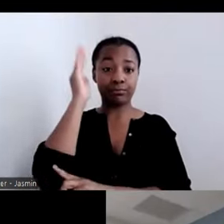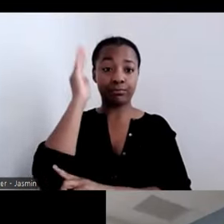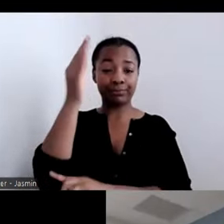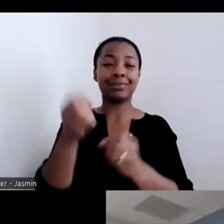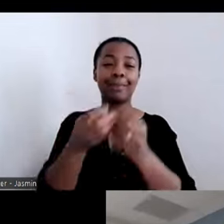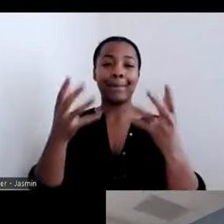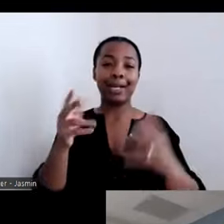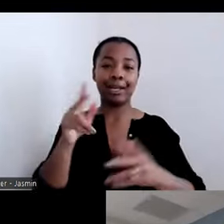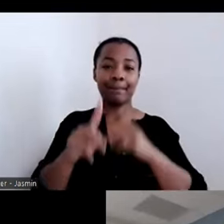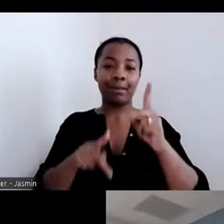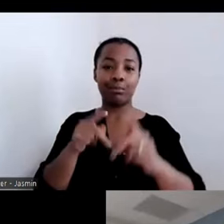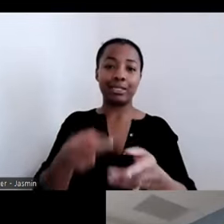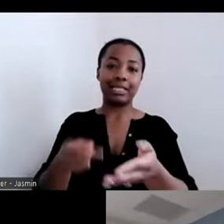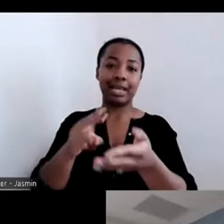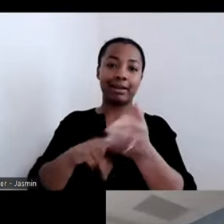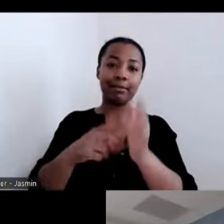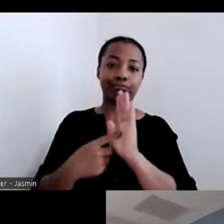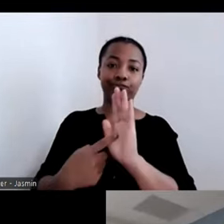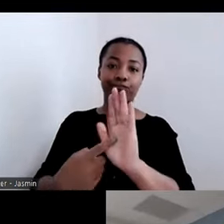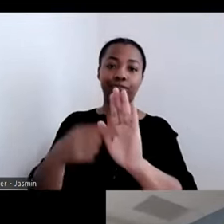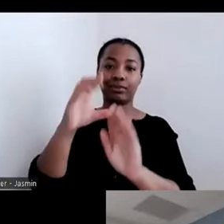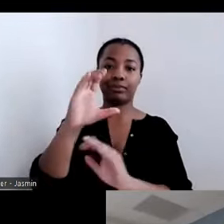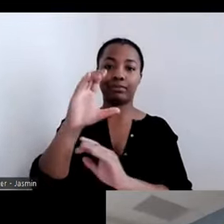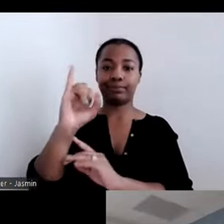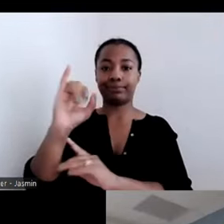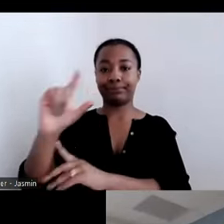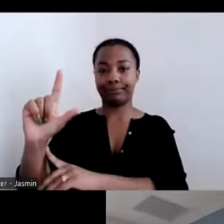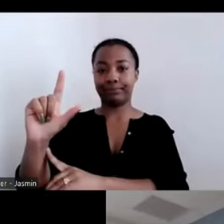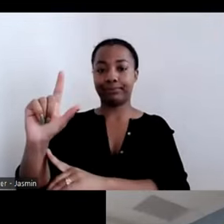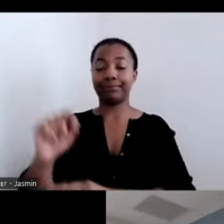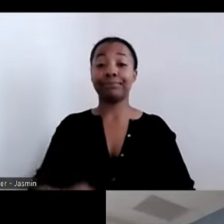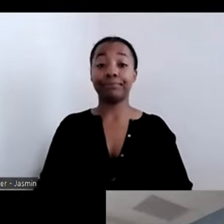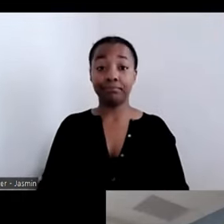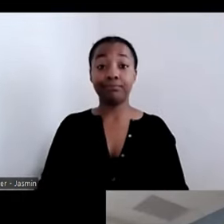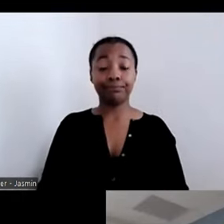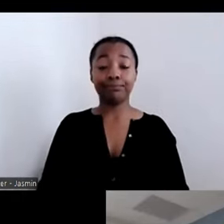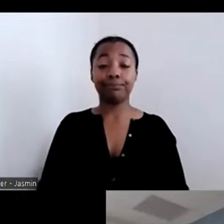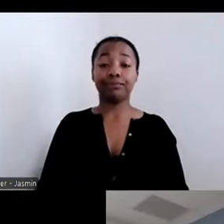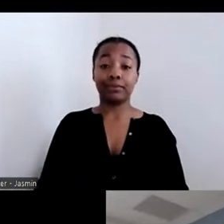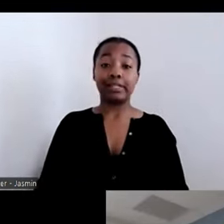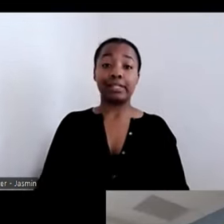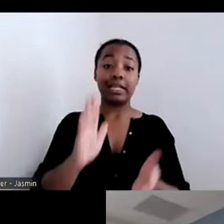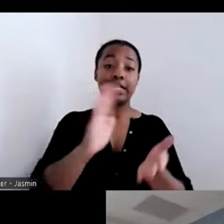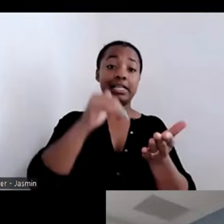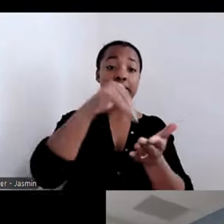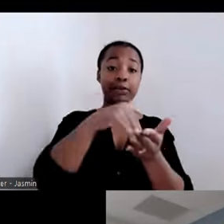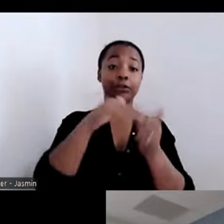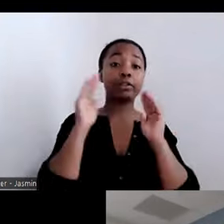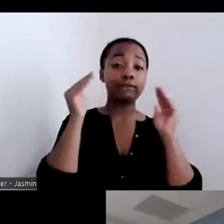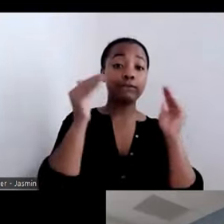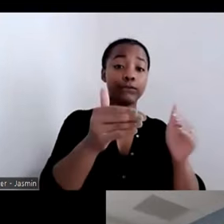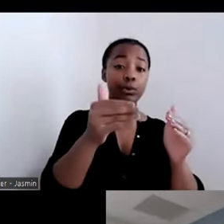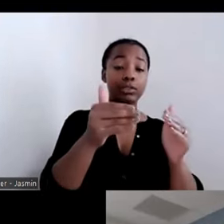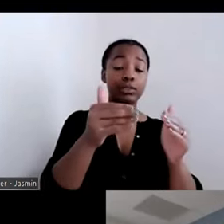Living. So centers really are about moving from an institutional setting into the